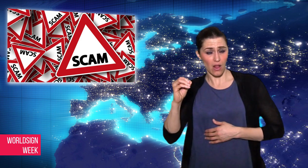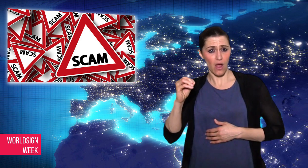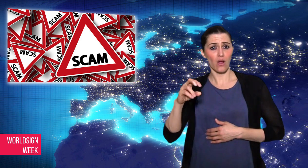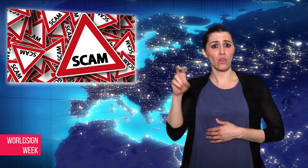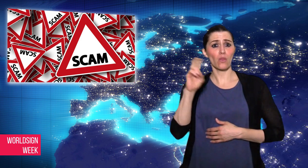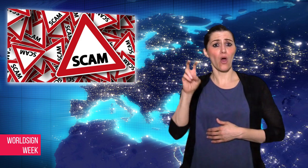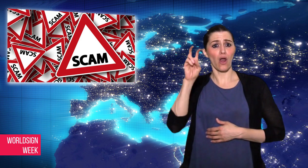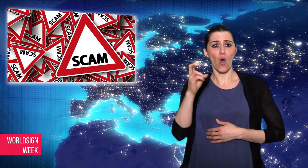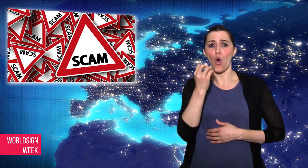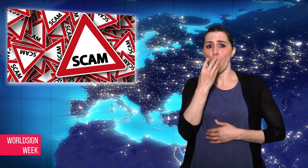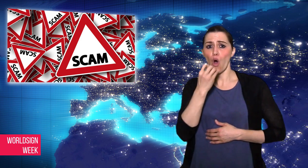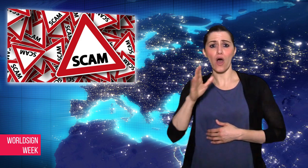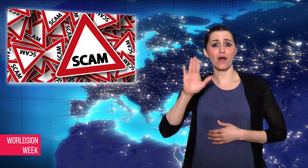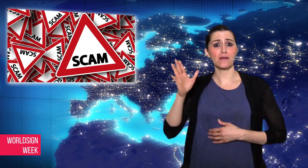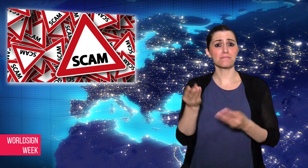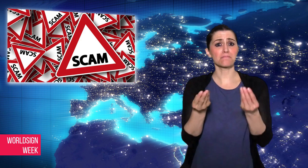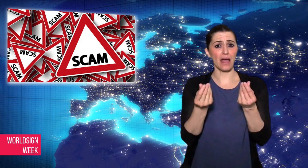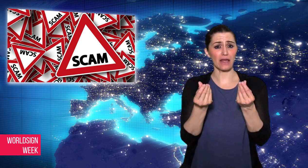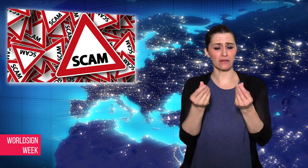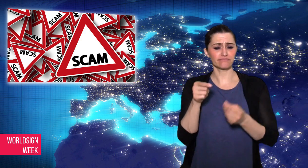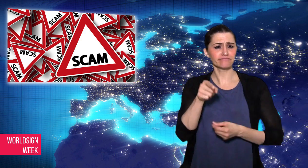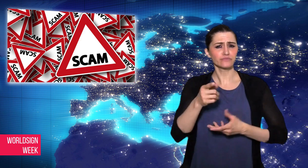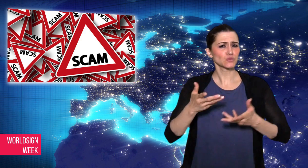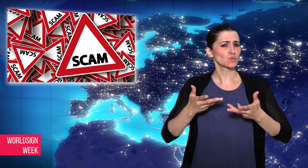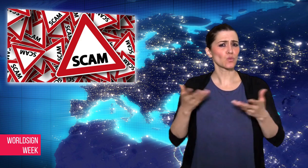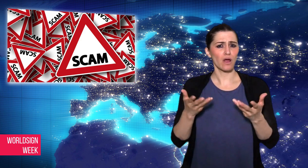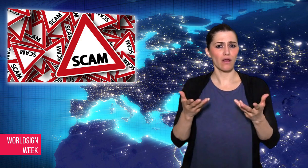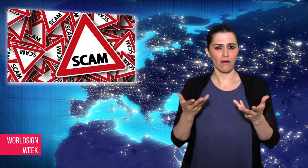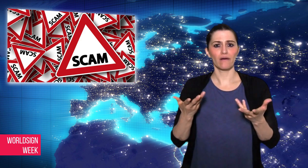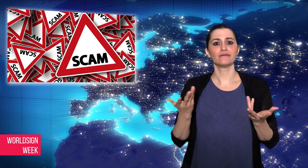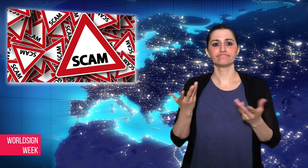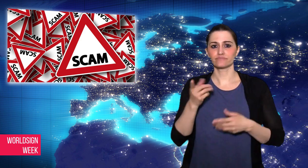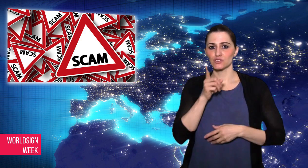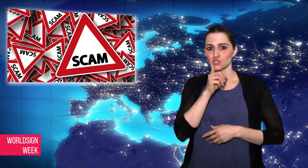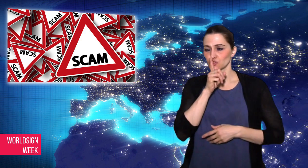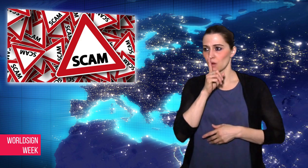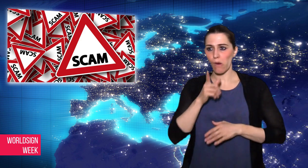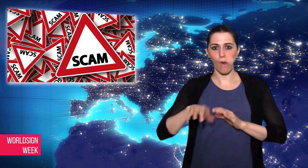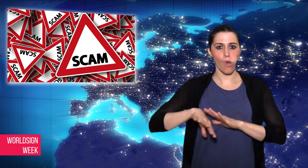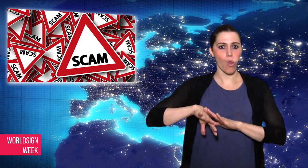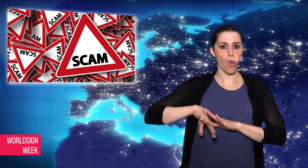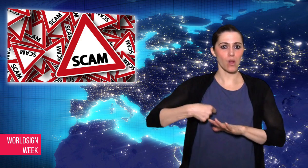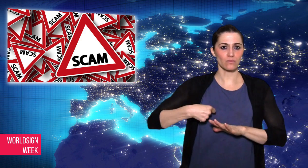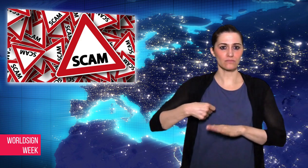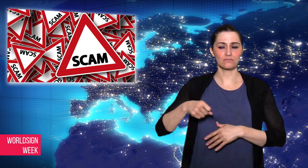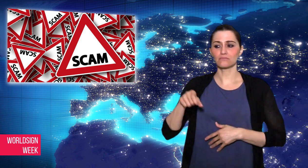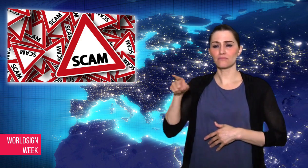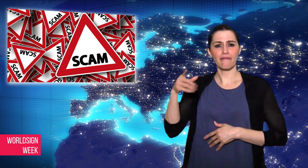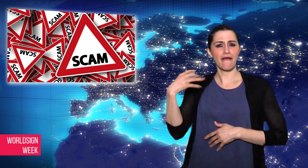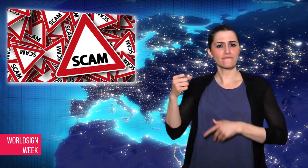through a company, Virtualization